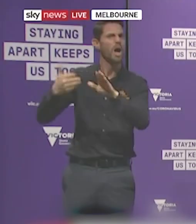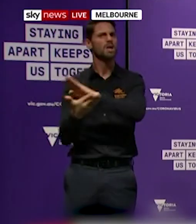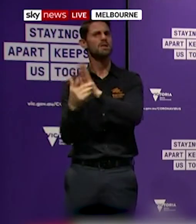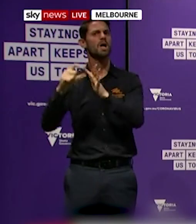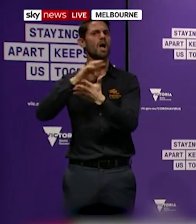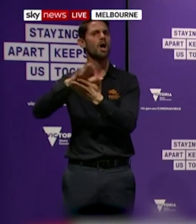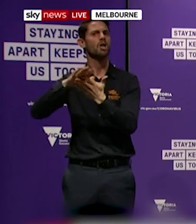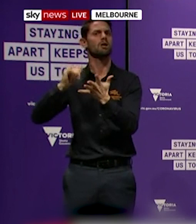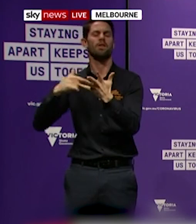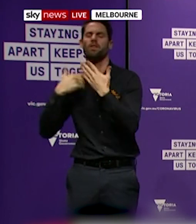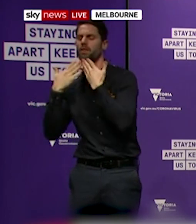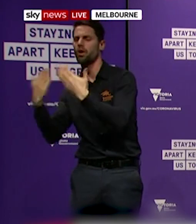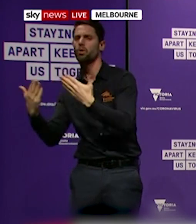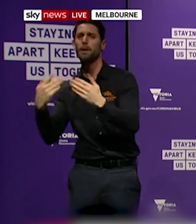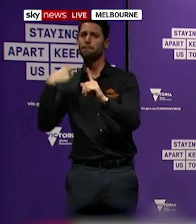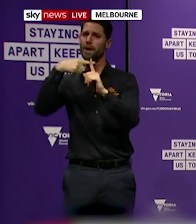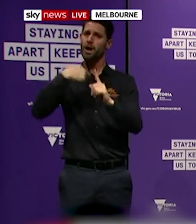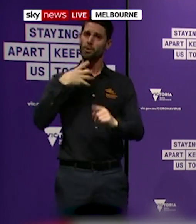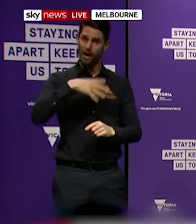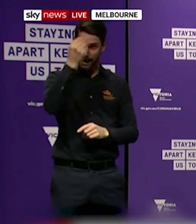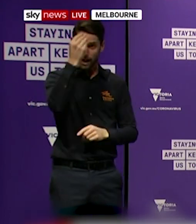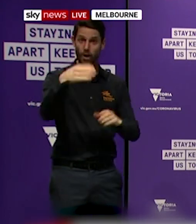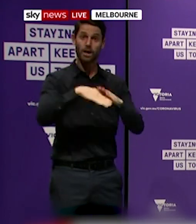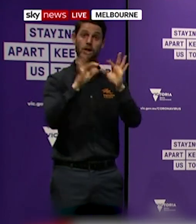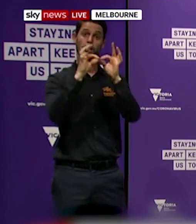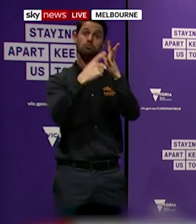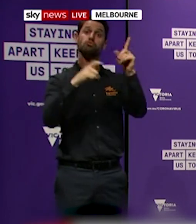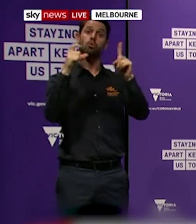But I do feel obliged to inform you that in Broadmeadows and Keilor Downs alone, some